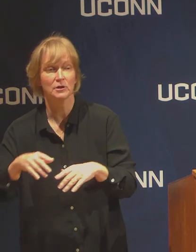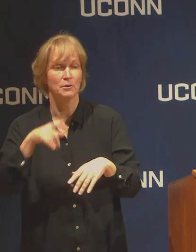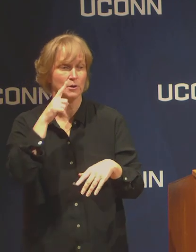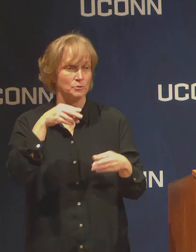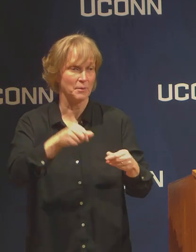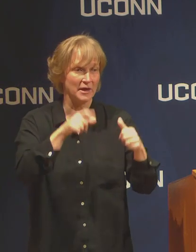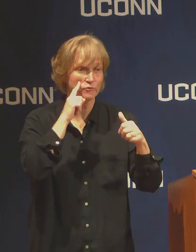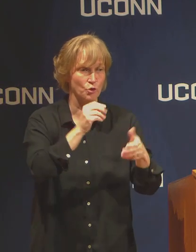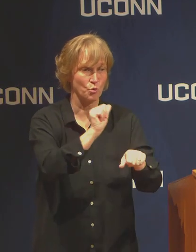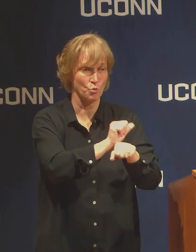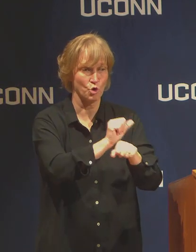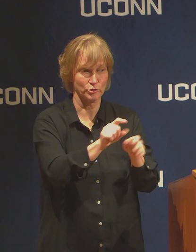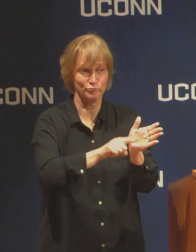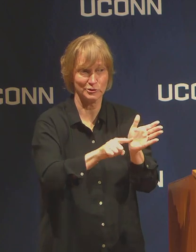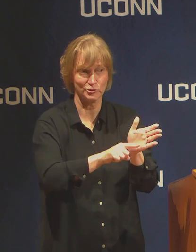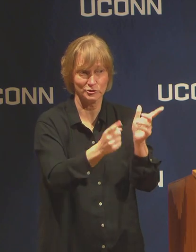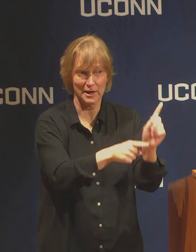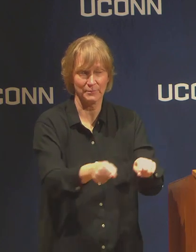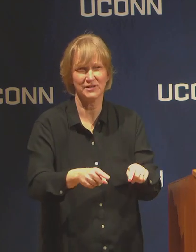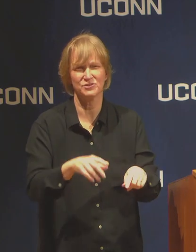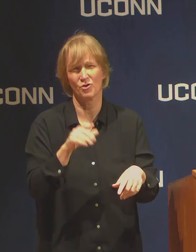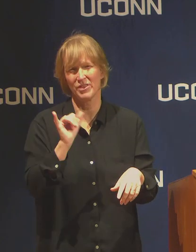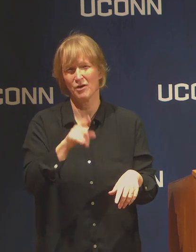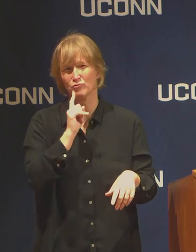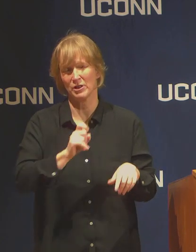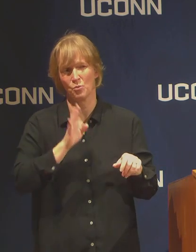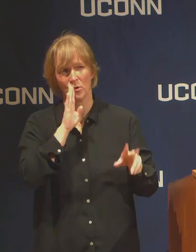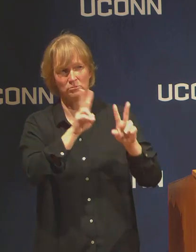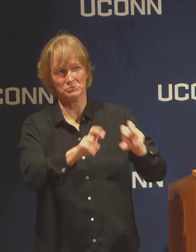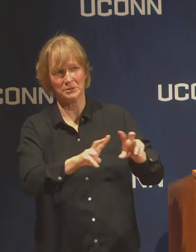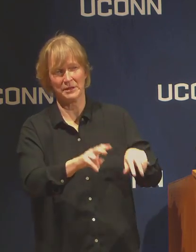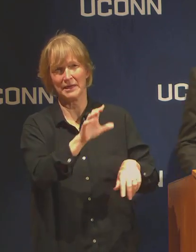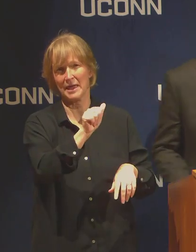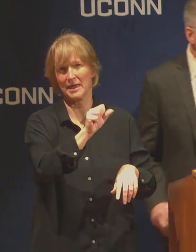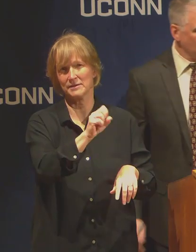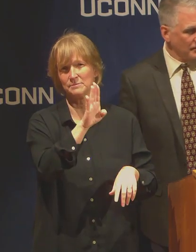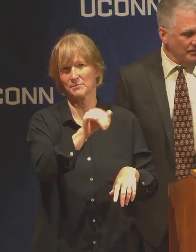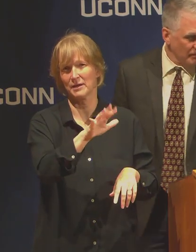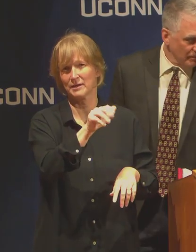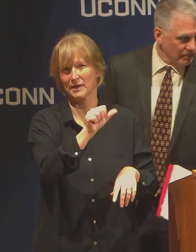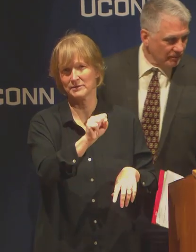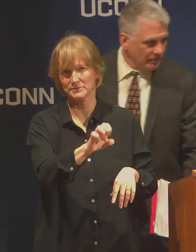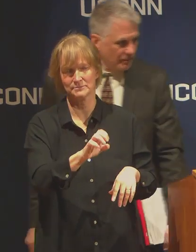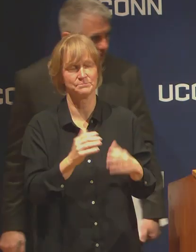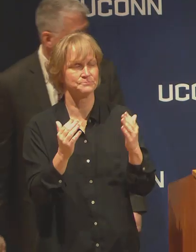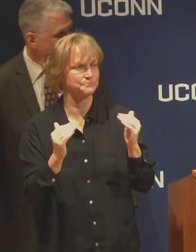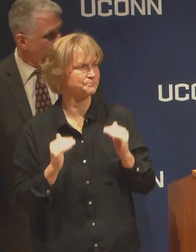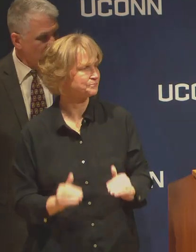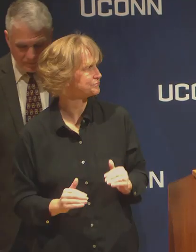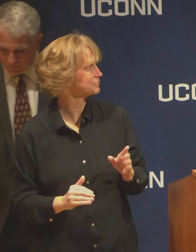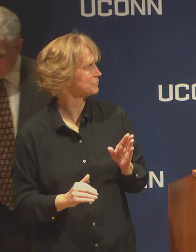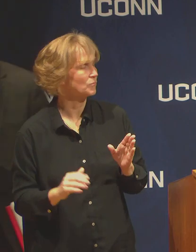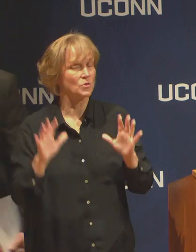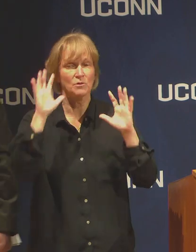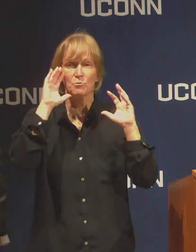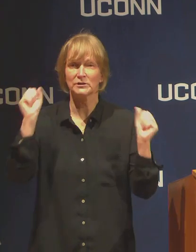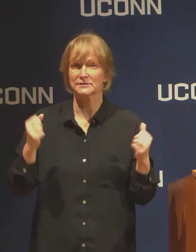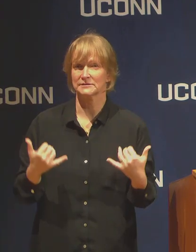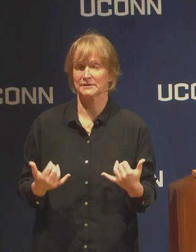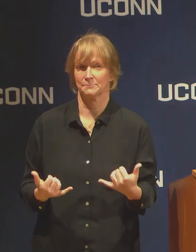So that will be handled on a case by case basis. May I just add to, the agencies have,